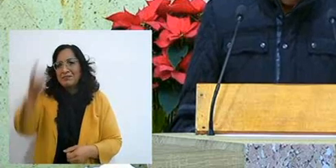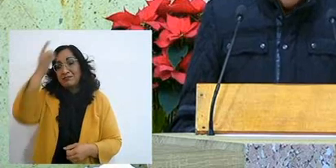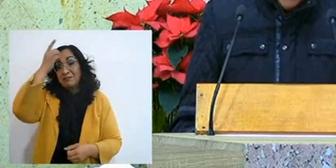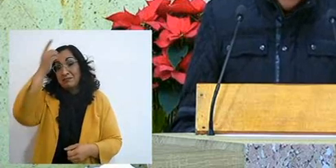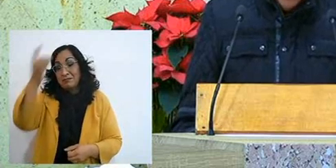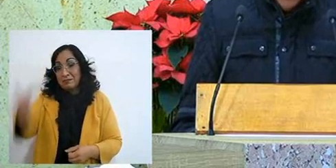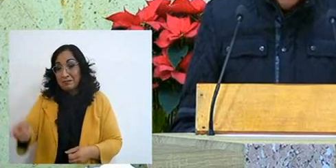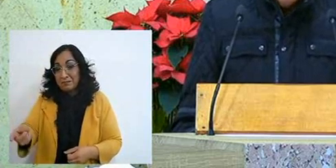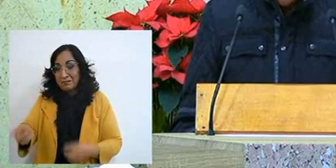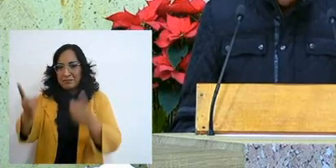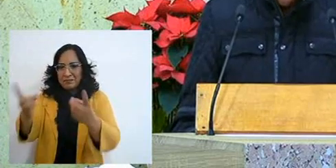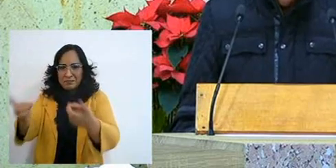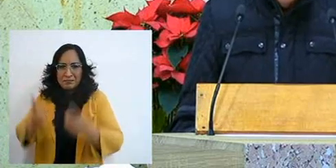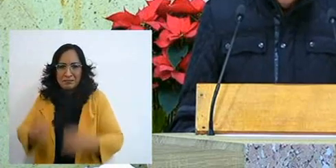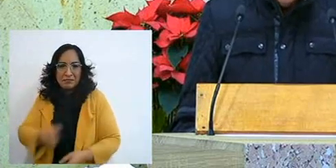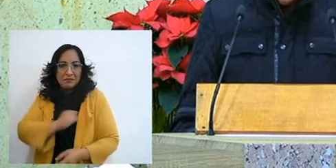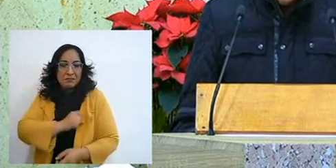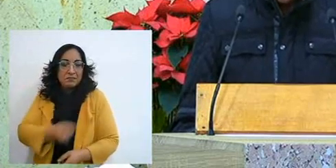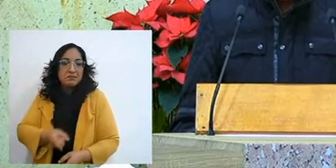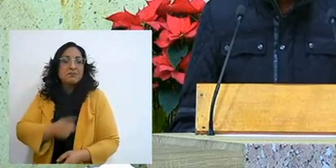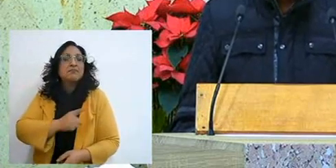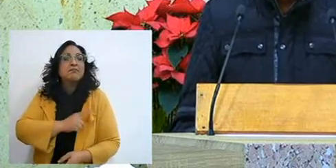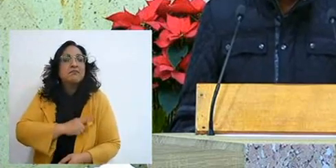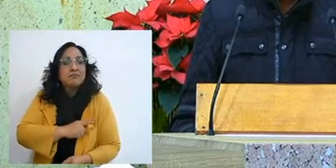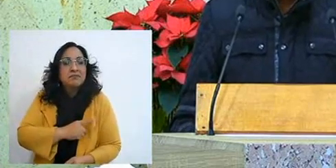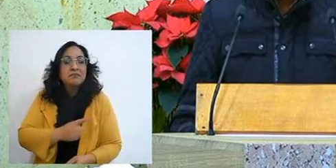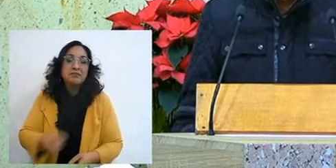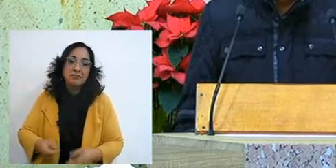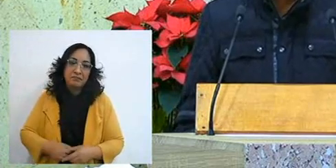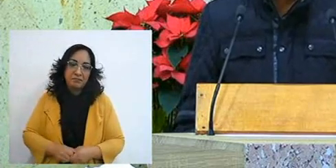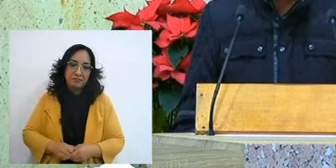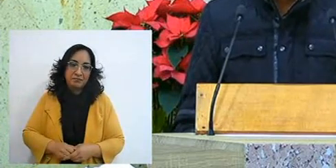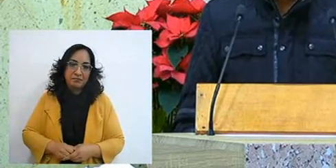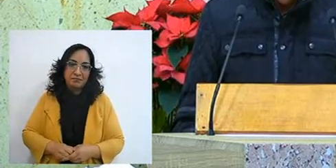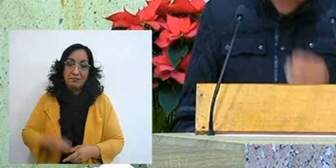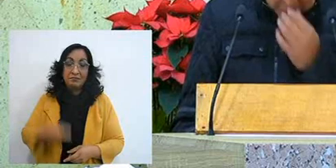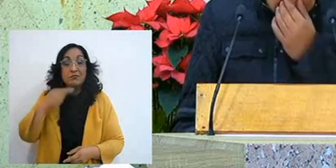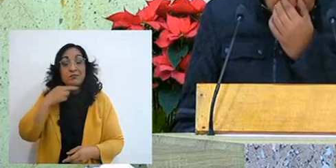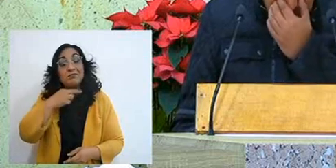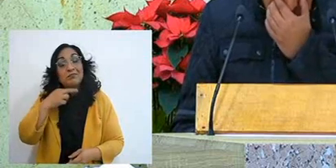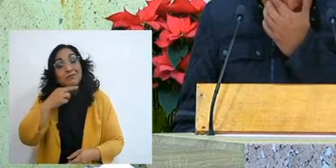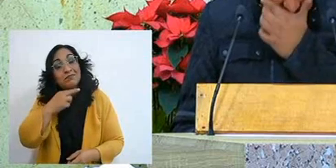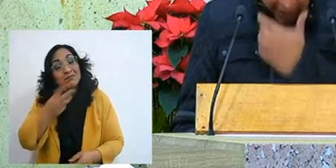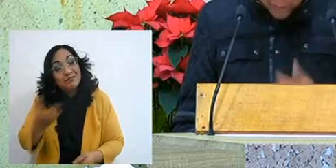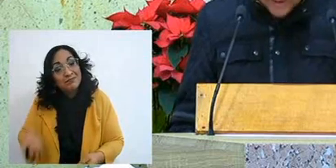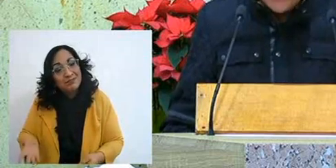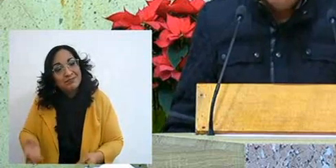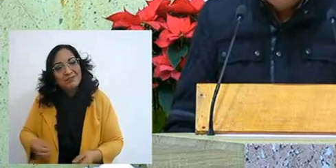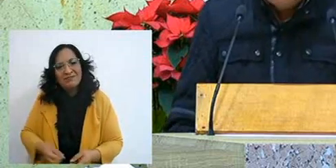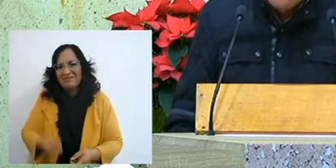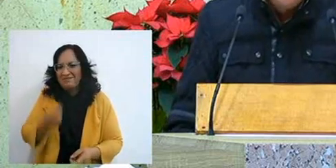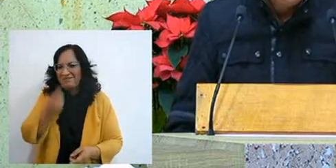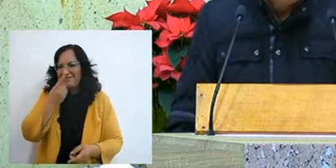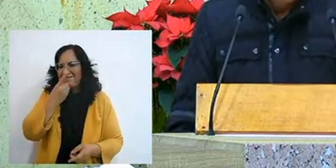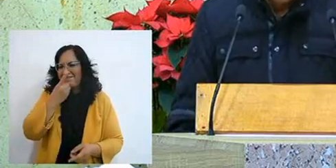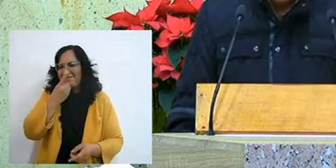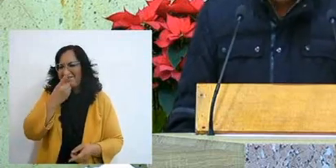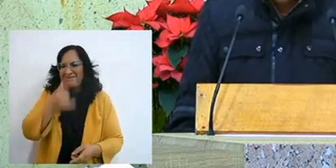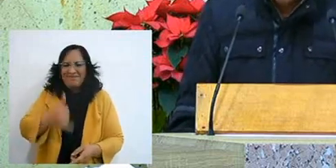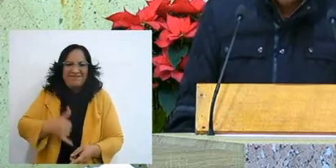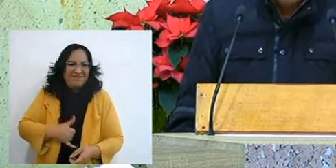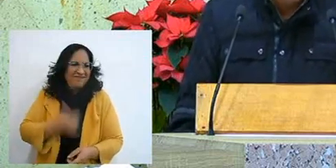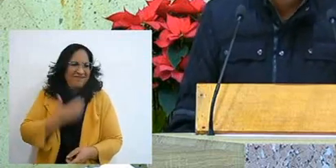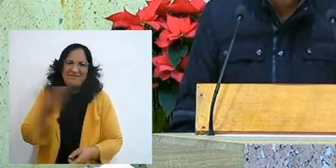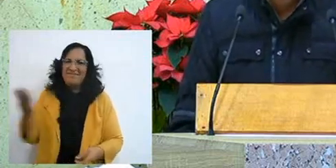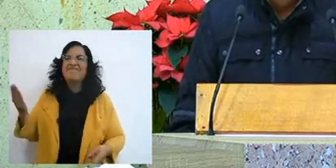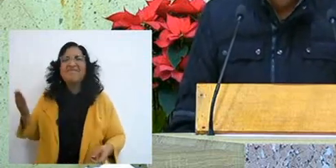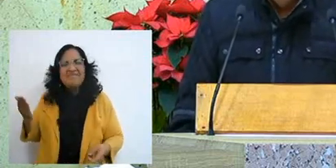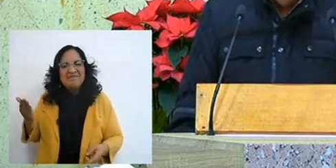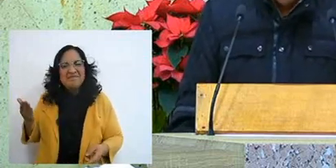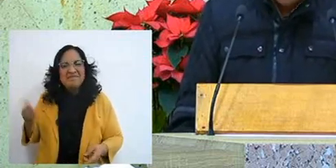asking for that healthy, that recovery and still I was incredulous saying who do you believe?